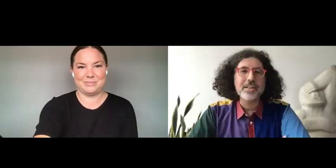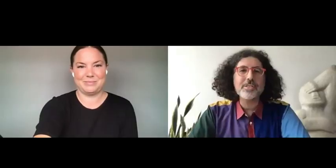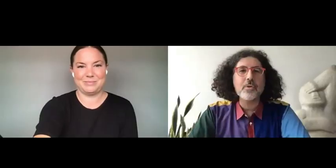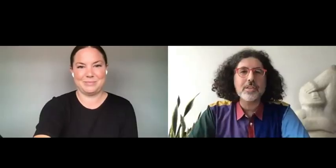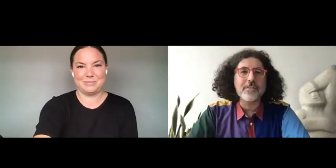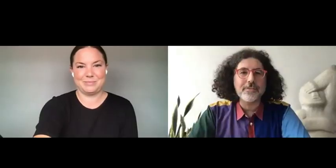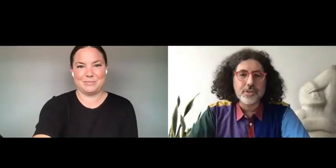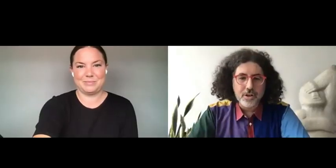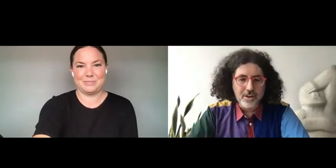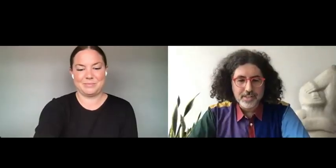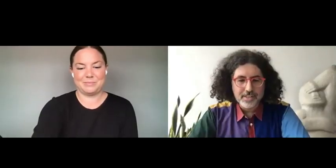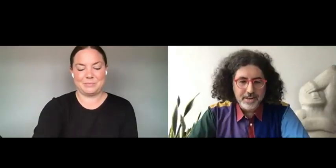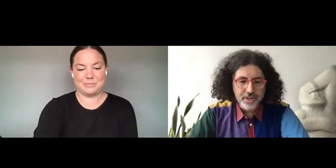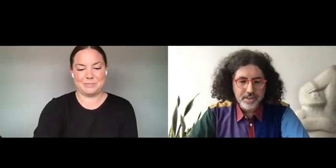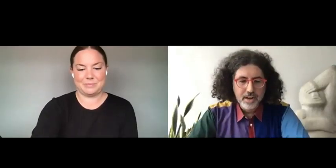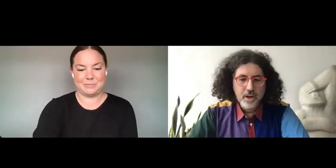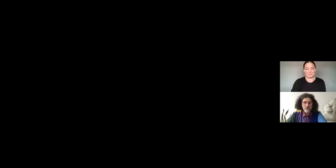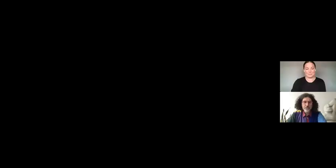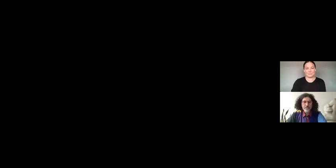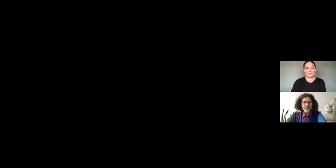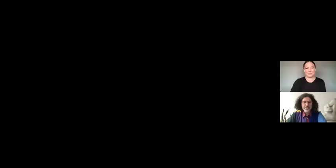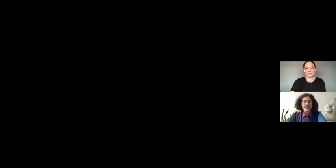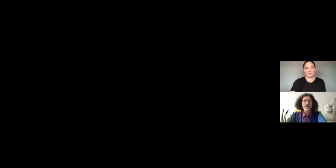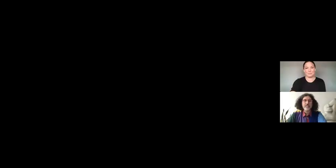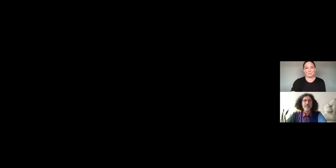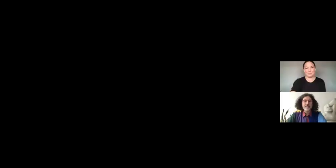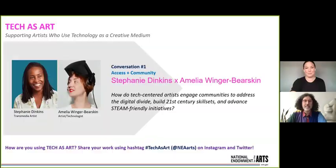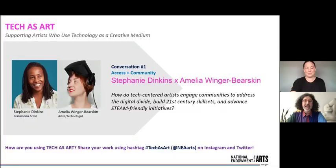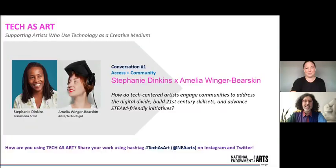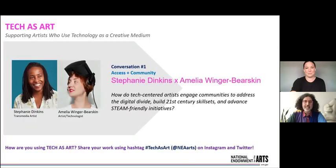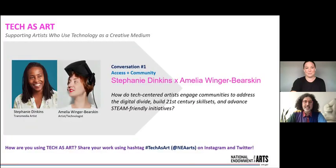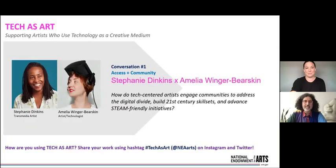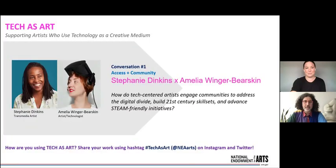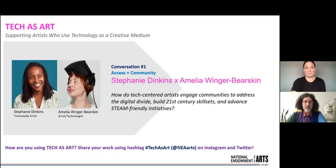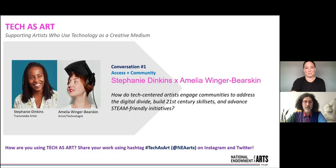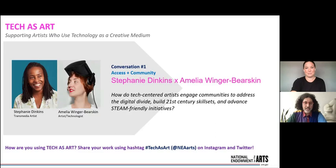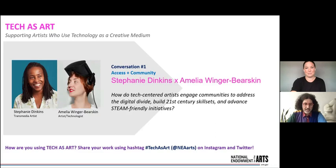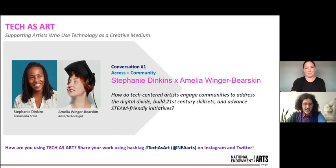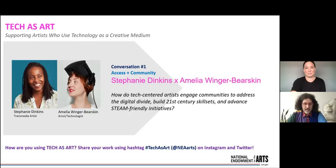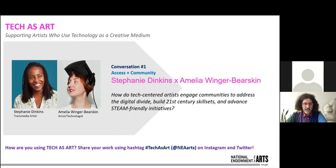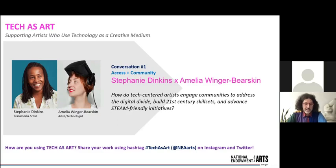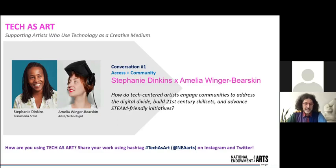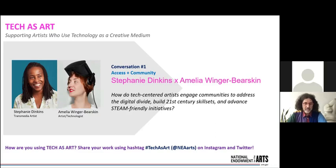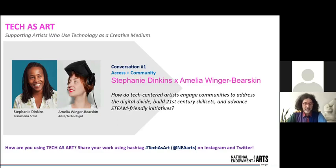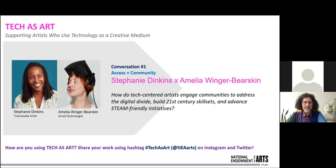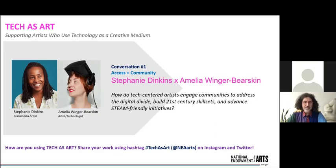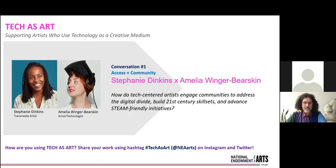START WITH THE FIRST CONVERSATION WHICH FOCUSES ON THE THEME OF ACCESS AND COMMUNITY AND SPECIFICALLY